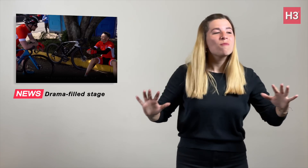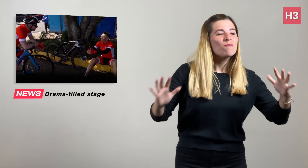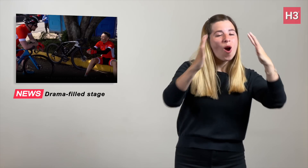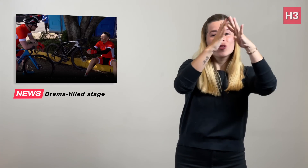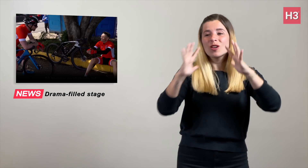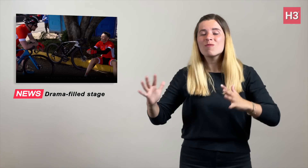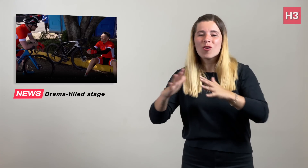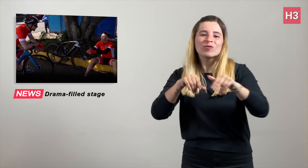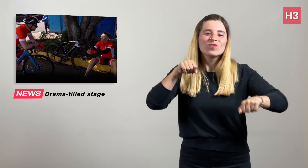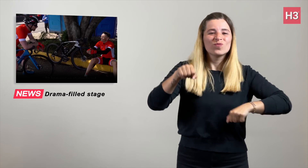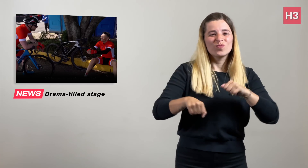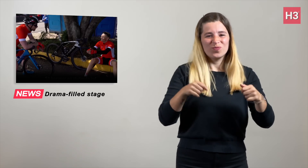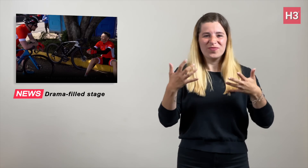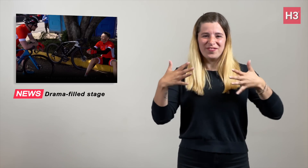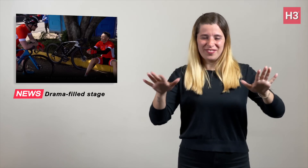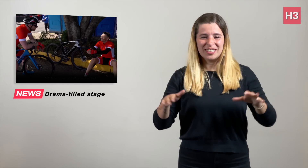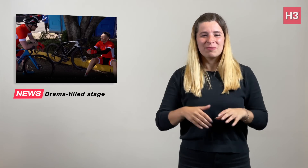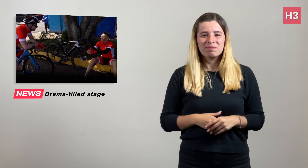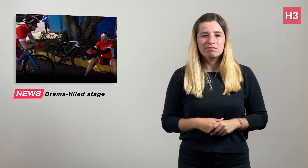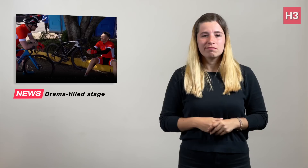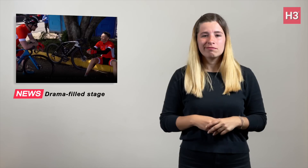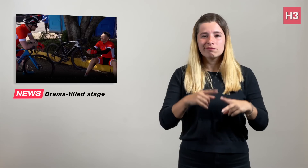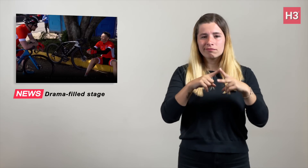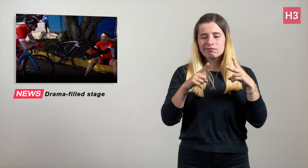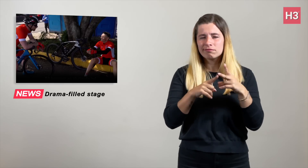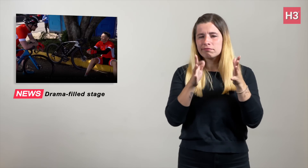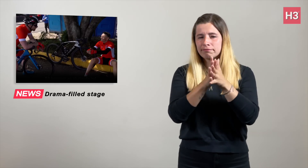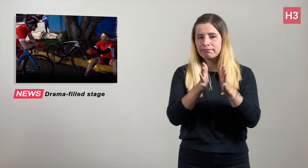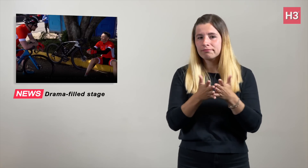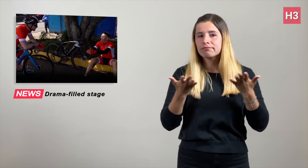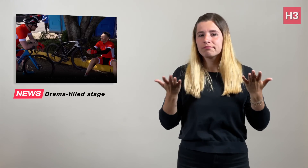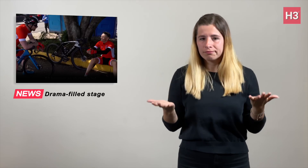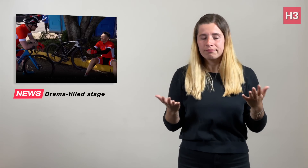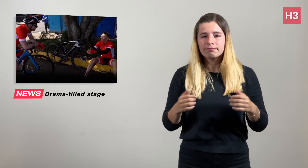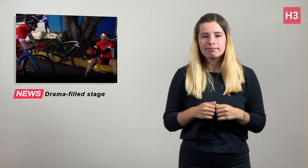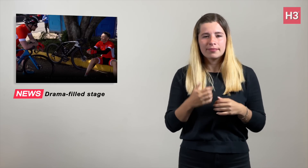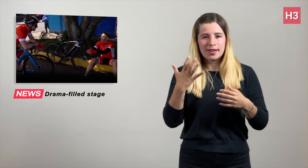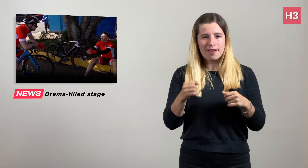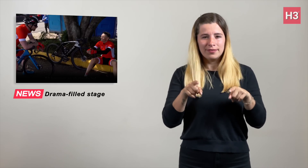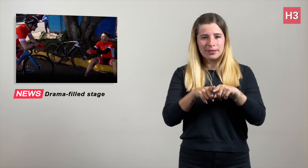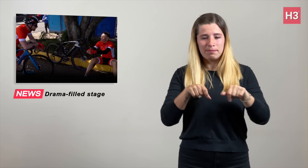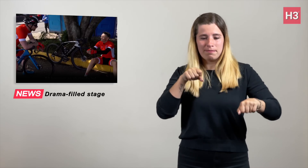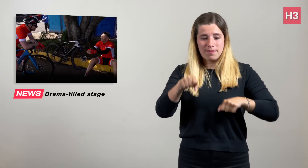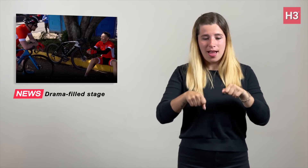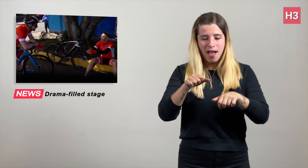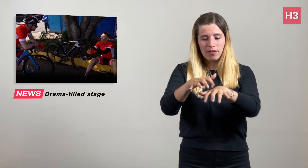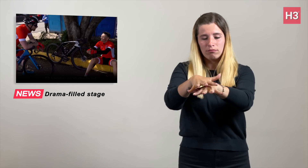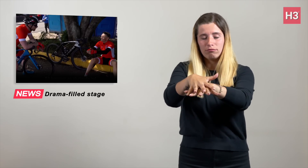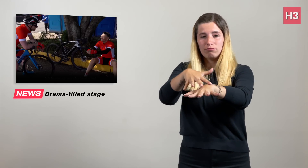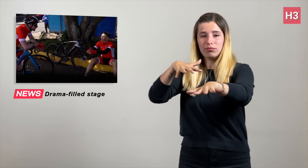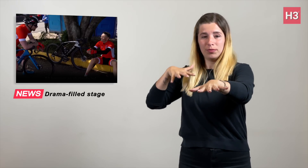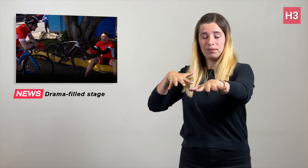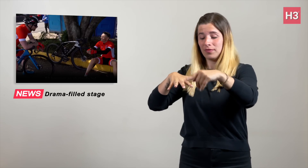share their racing experiences. The heavy cyclists who lagged behind the pack